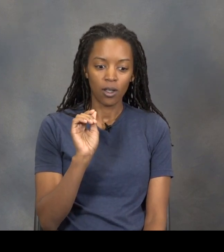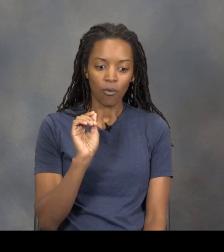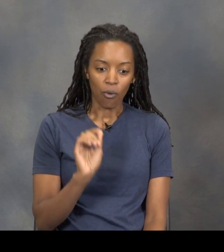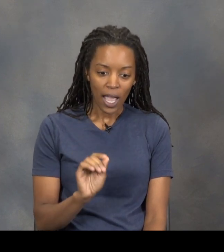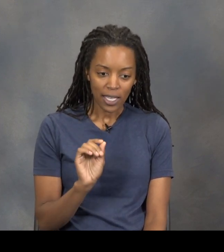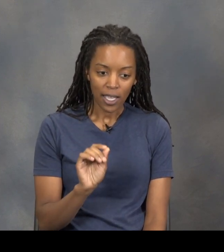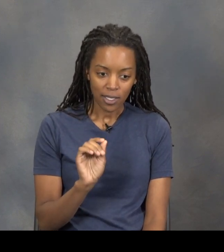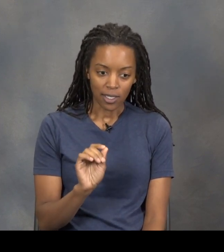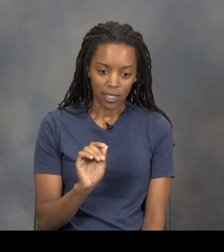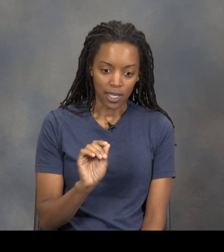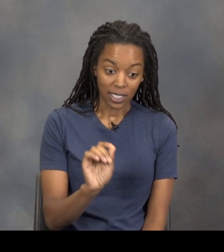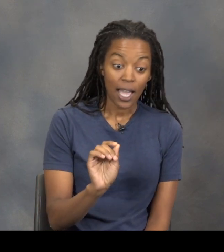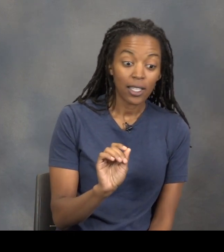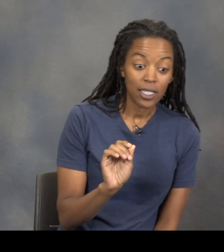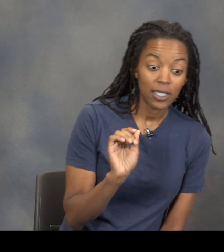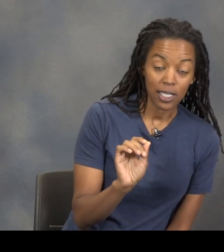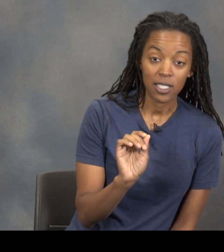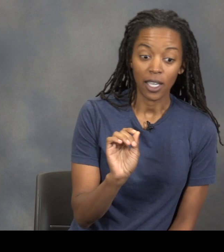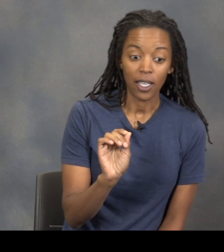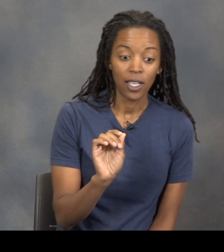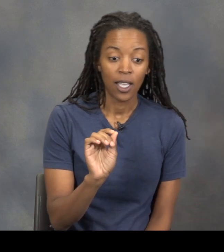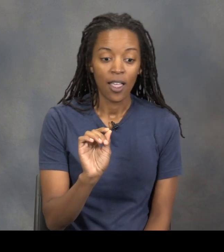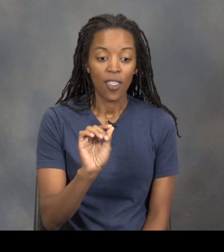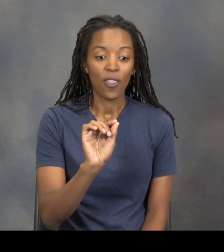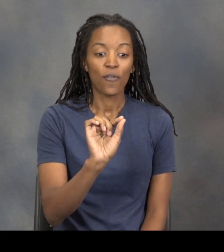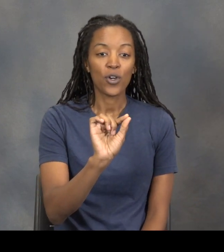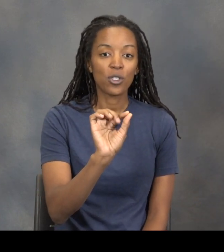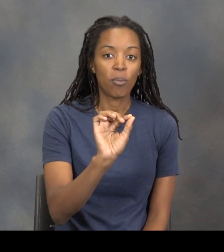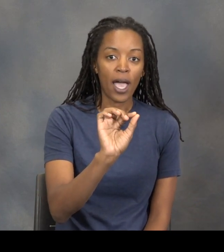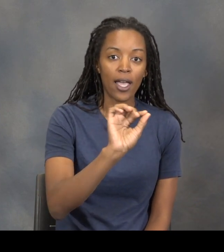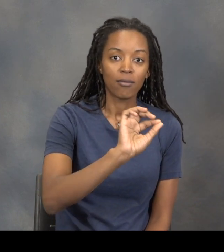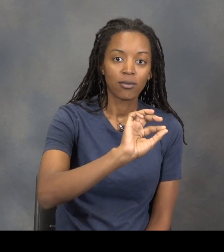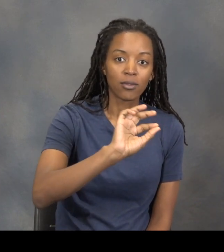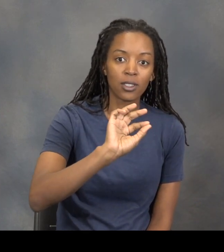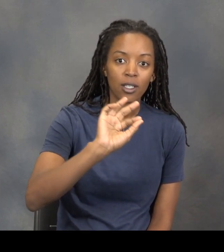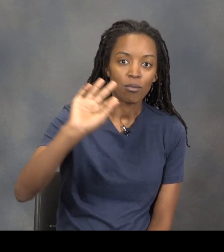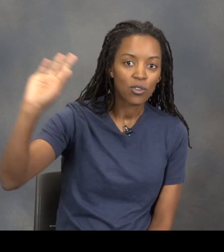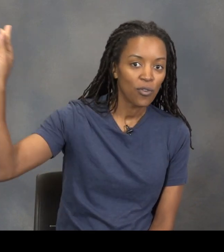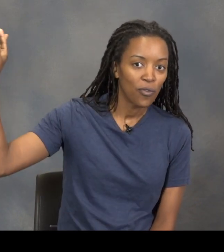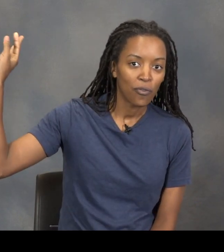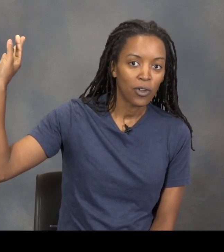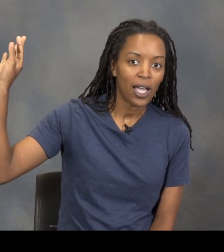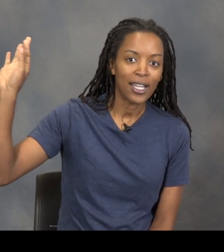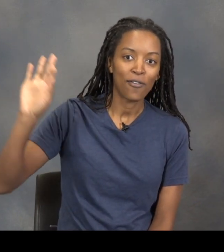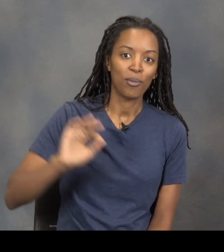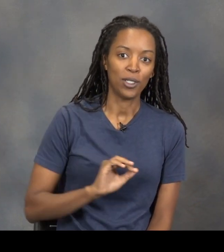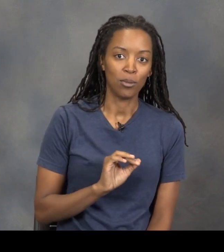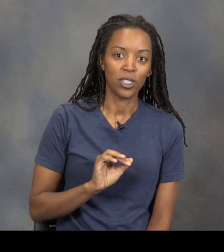right at sunset, exactly sunset. The first bat comes flying out from under the bridge.